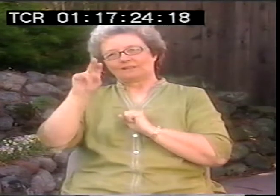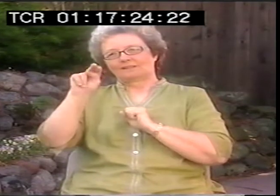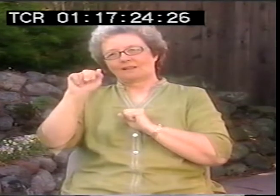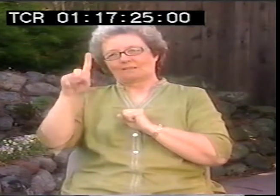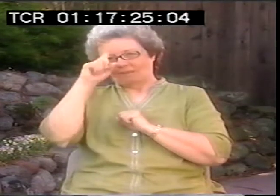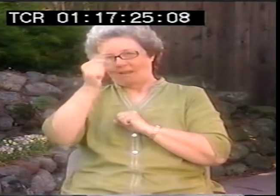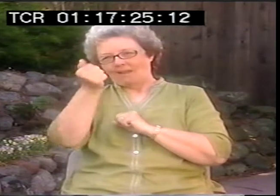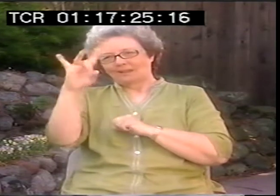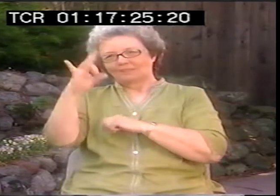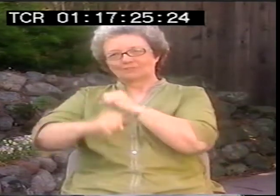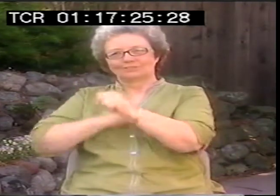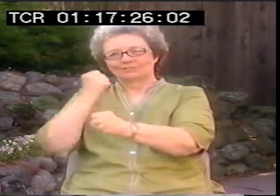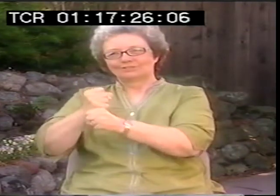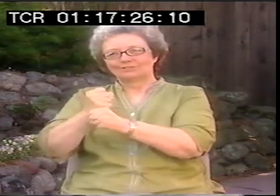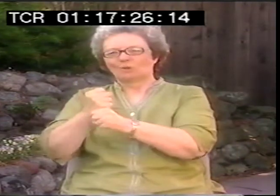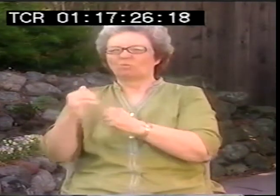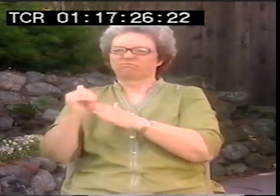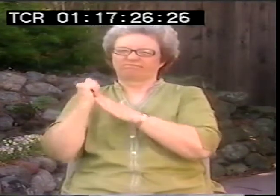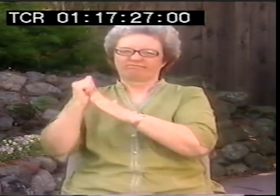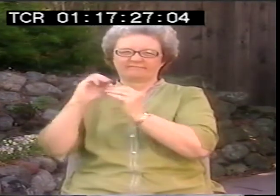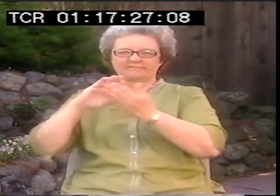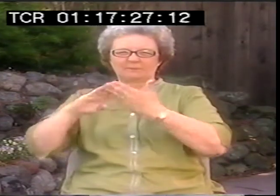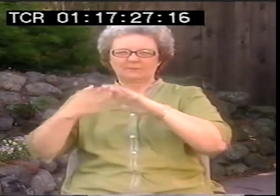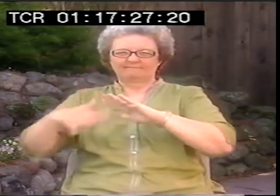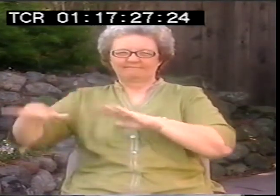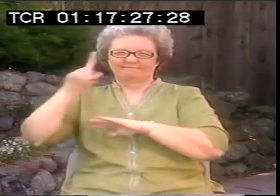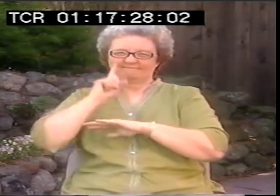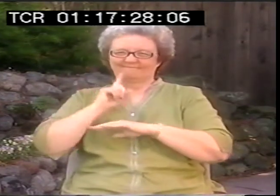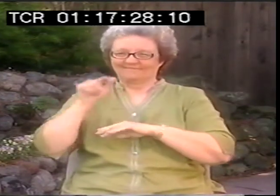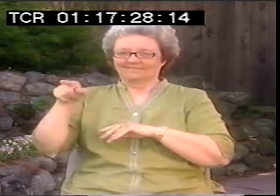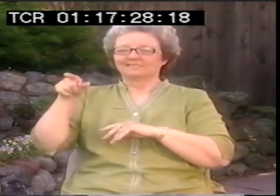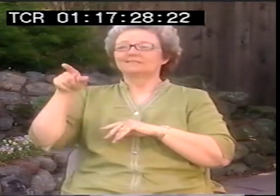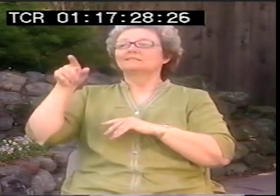Barry B. Burns. He was president of the National Association